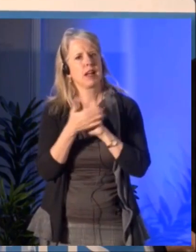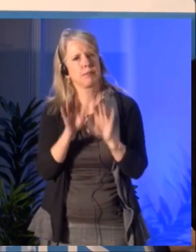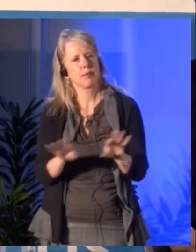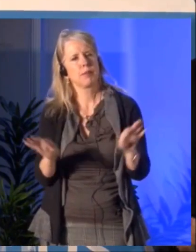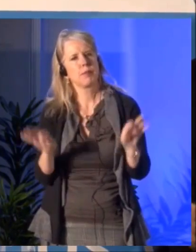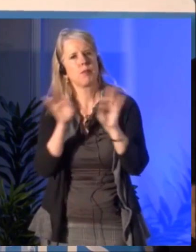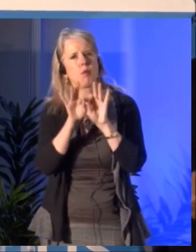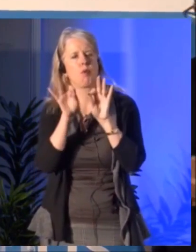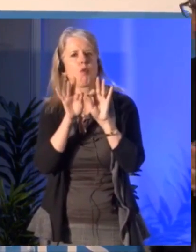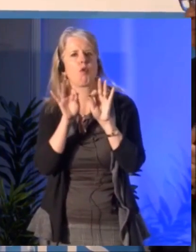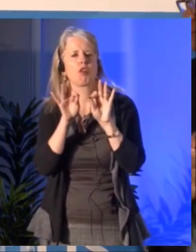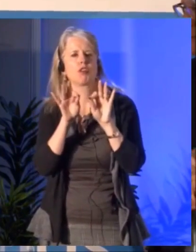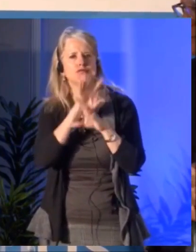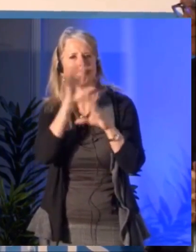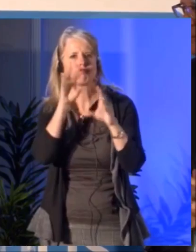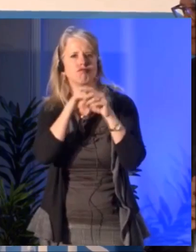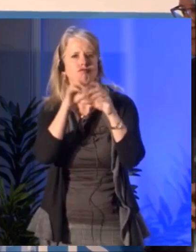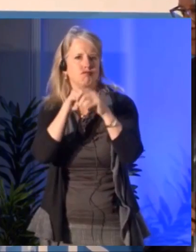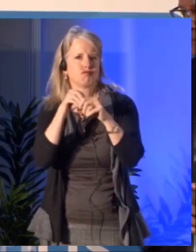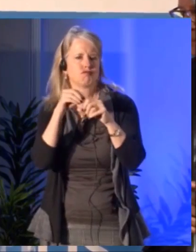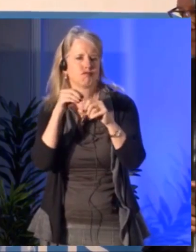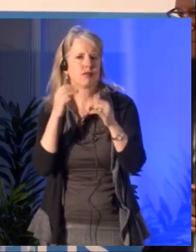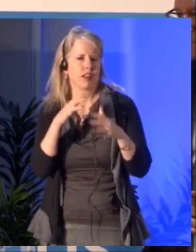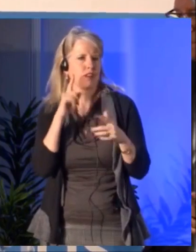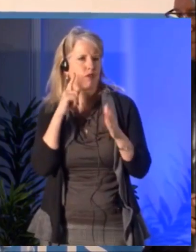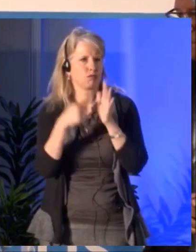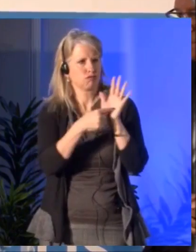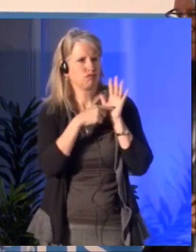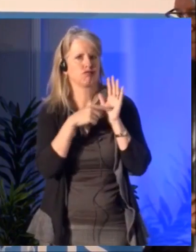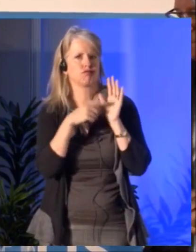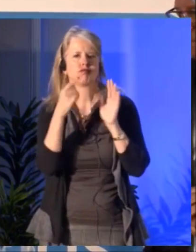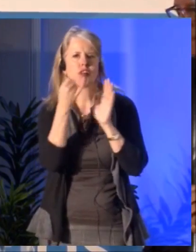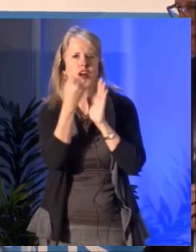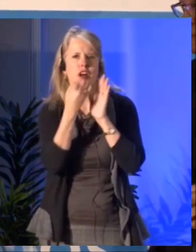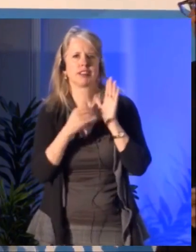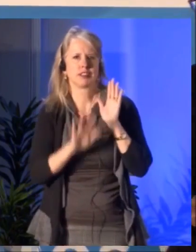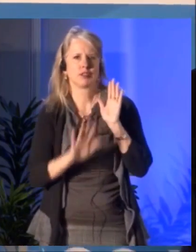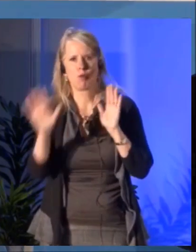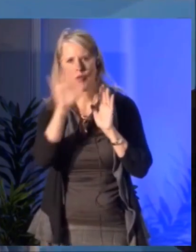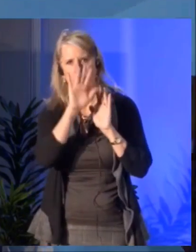I'd like to thanks Cris Derksen, Jessie Baird,